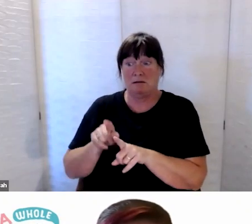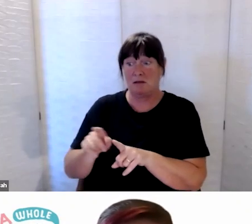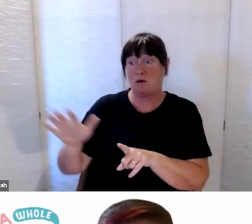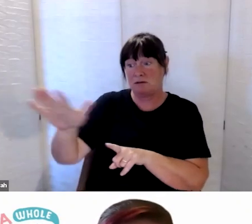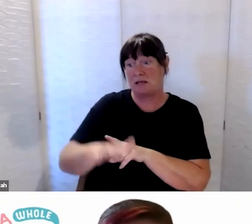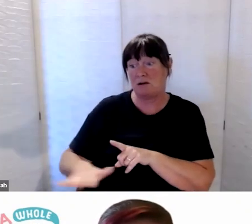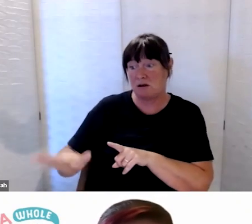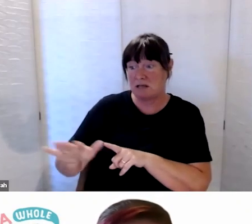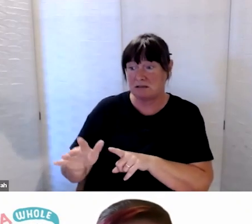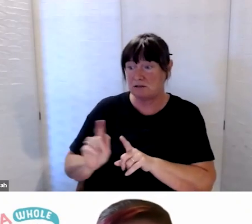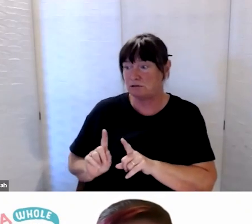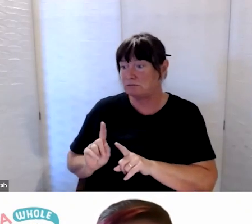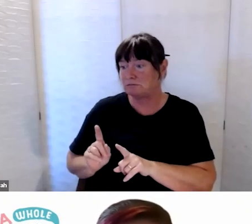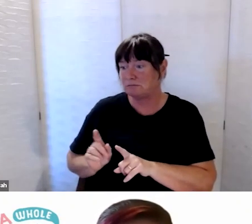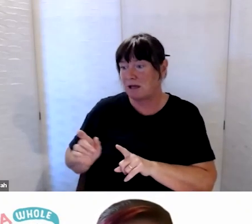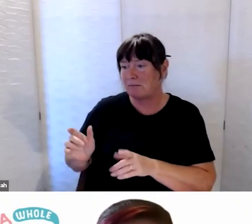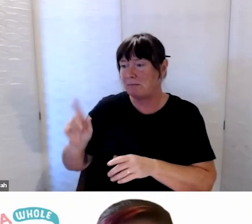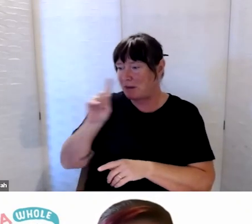just so that we are getting that on the ground intel back, and